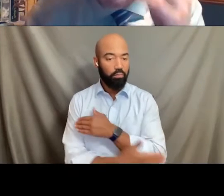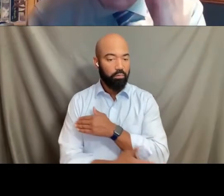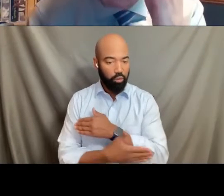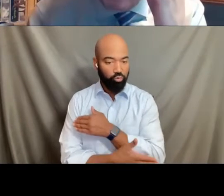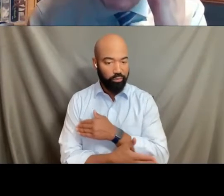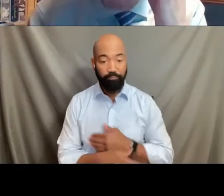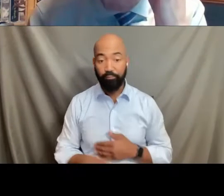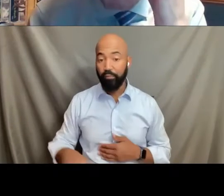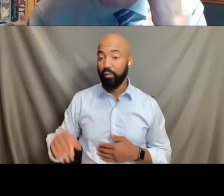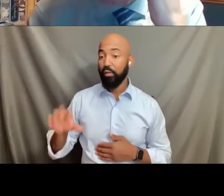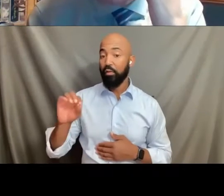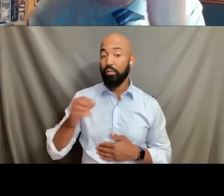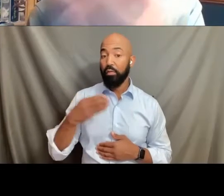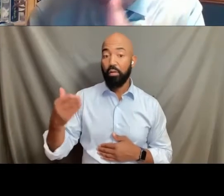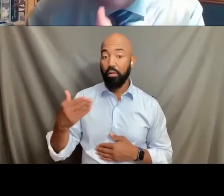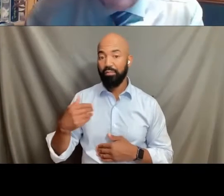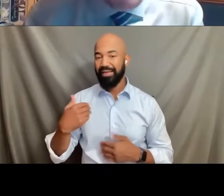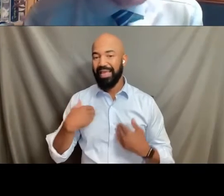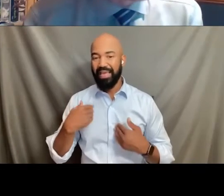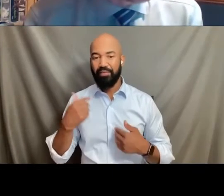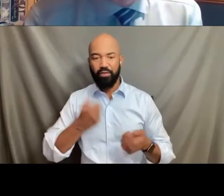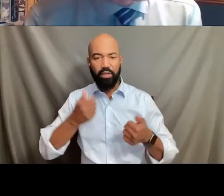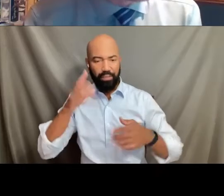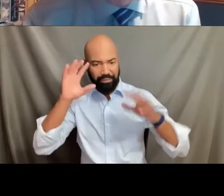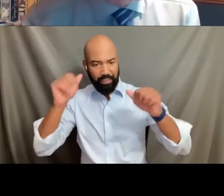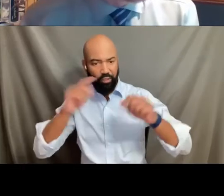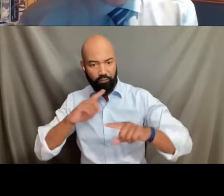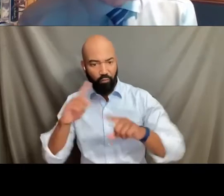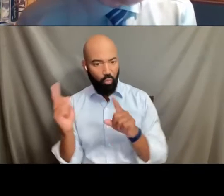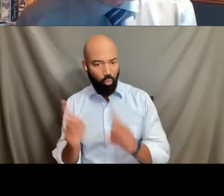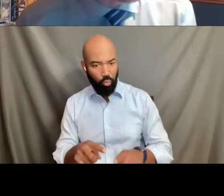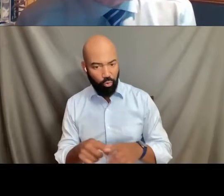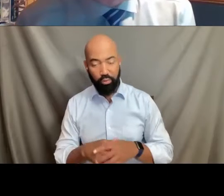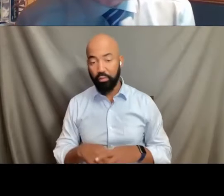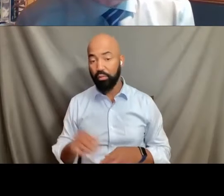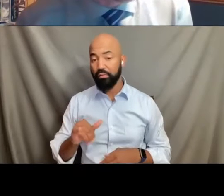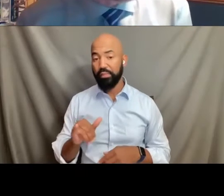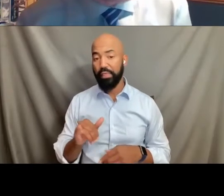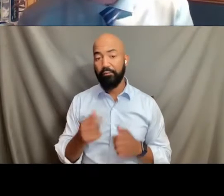entered an executive order just like the one that President Biden has entered